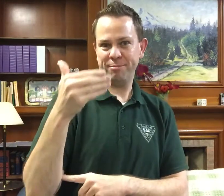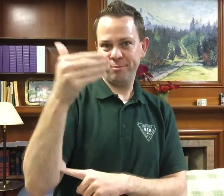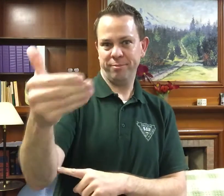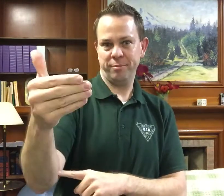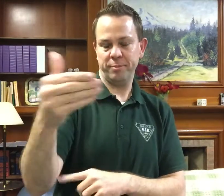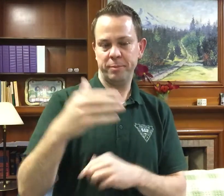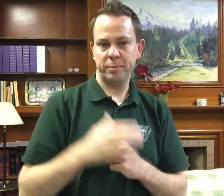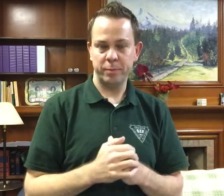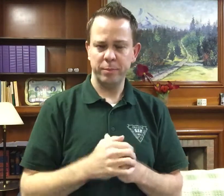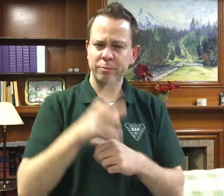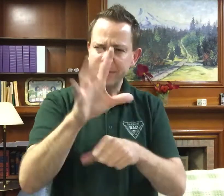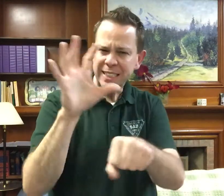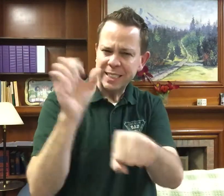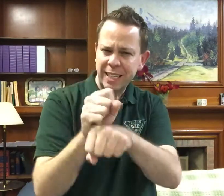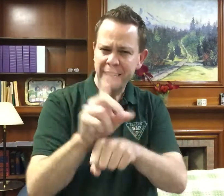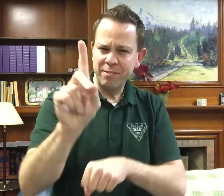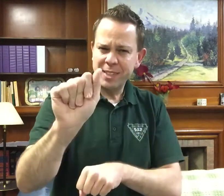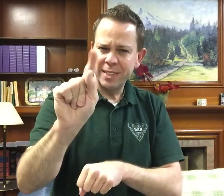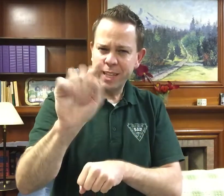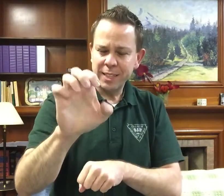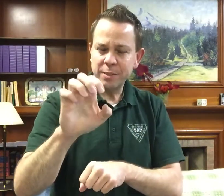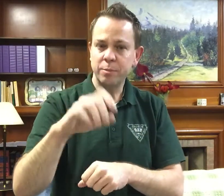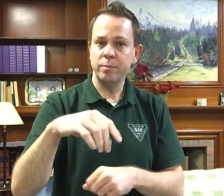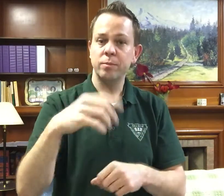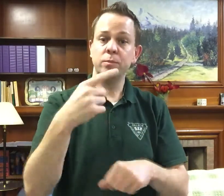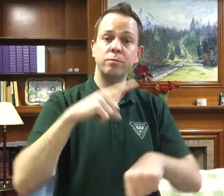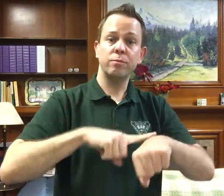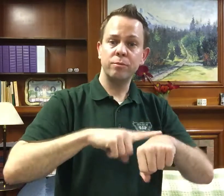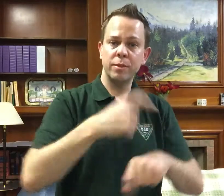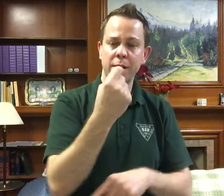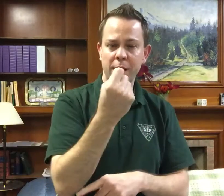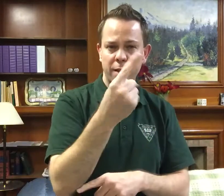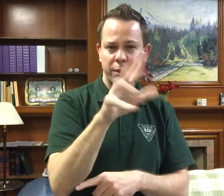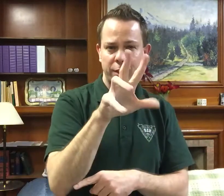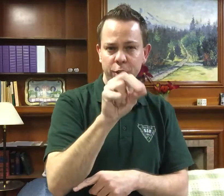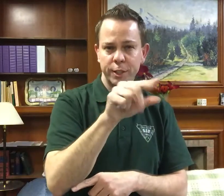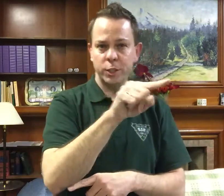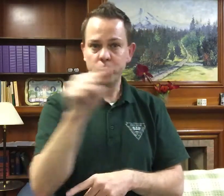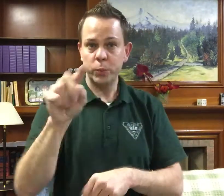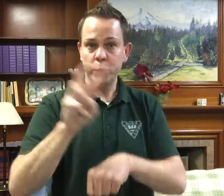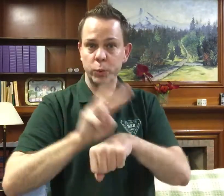Save the date! It will be held 11:30am to 2:00pm.